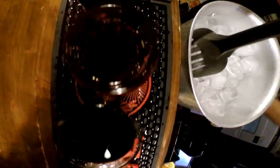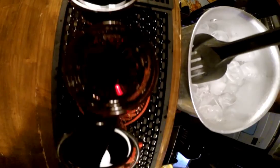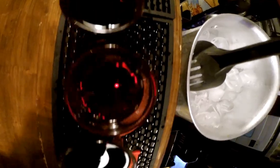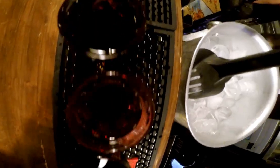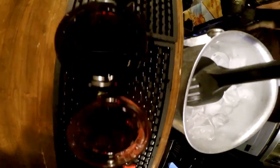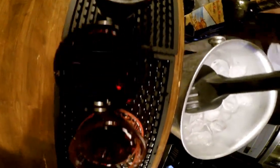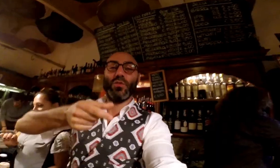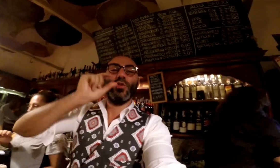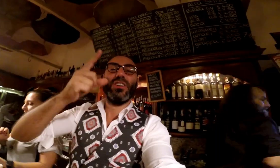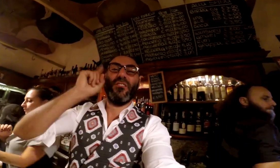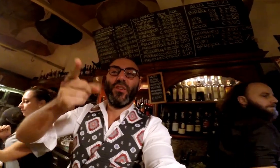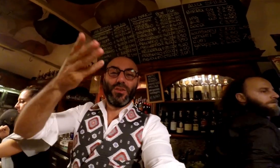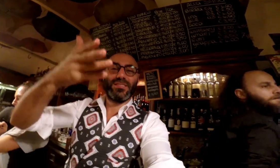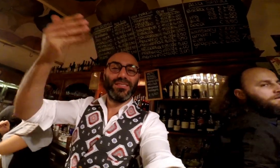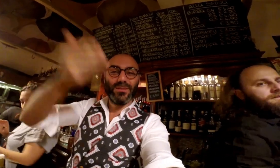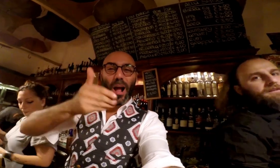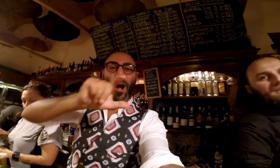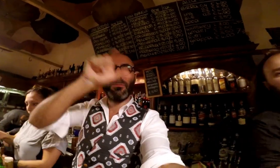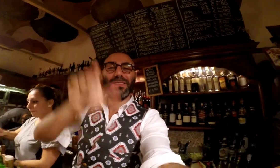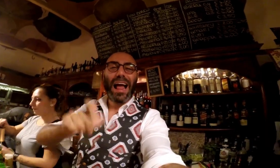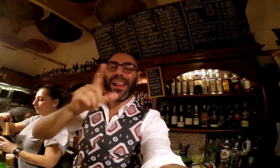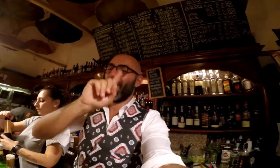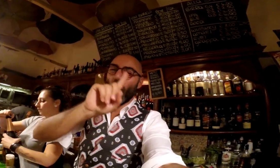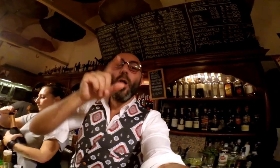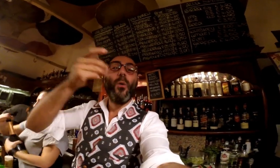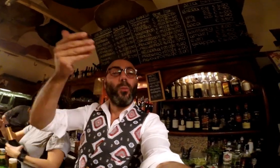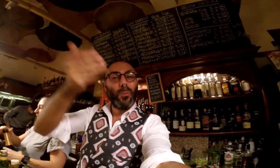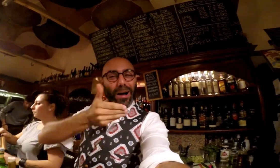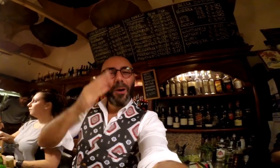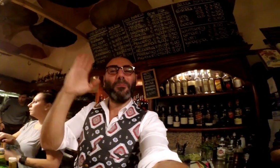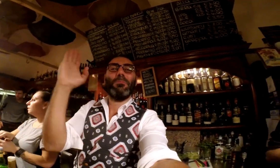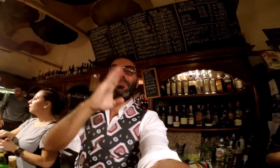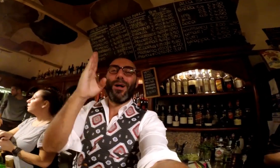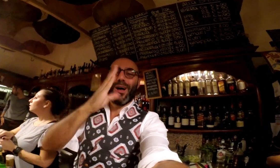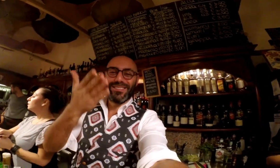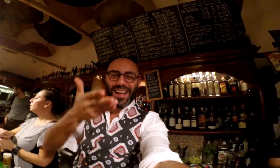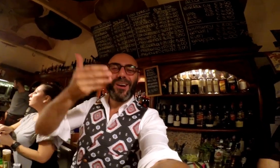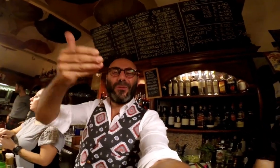This is for you. Welcome to Italy. No, no. Welcome to BOLOGNA!